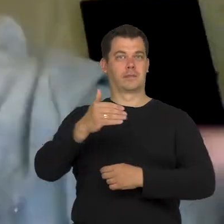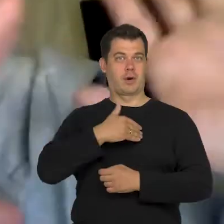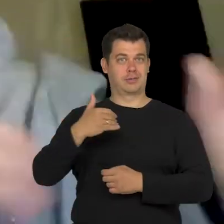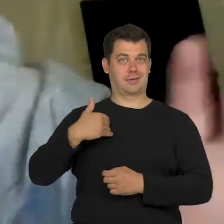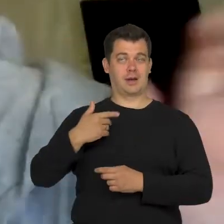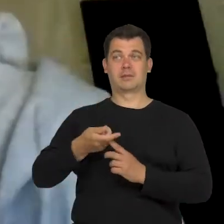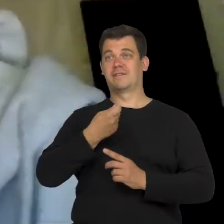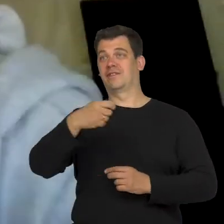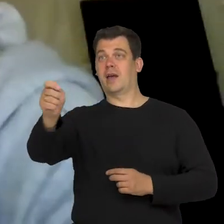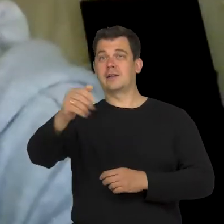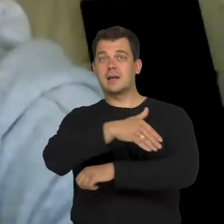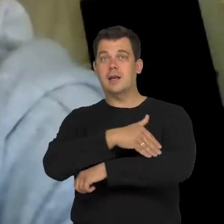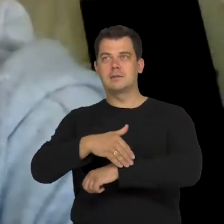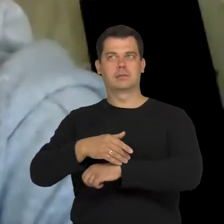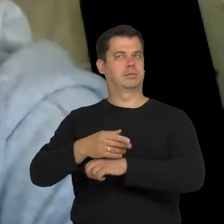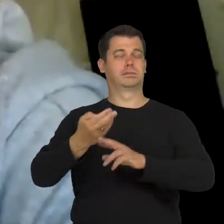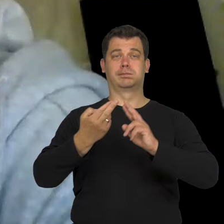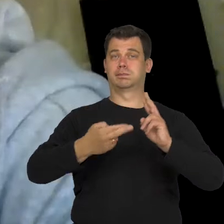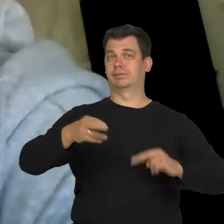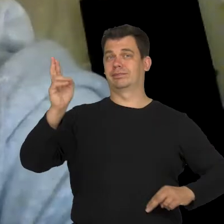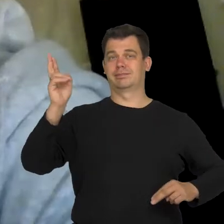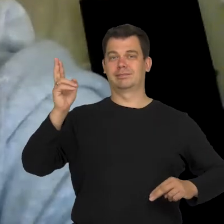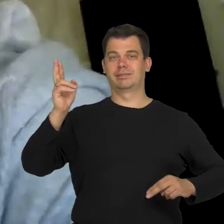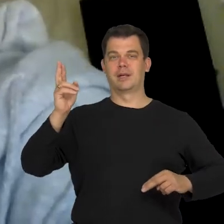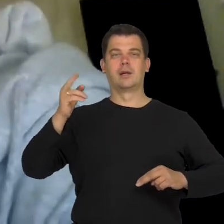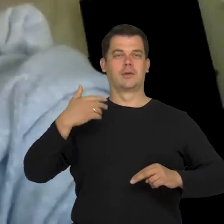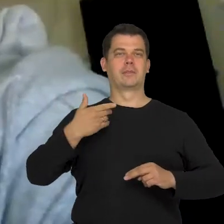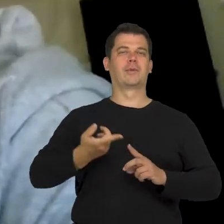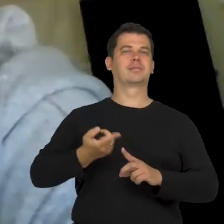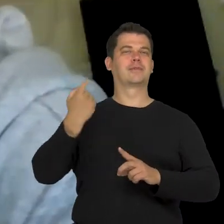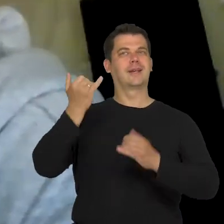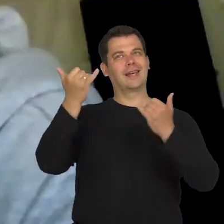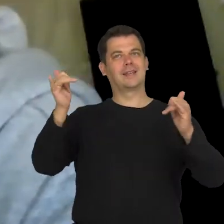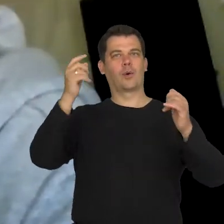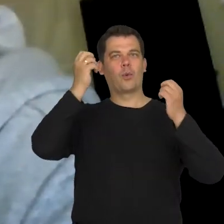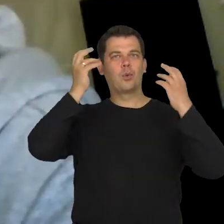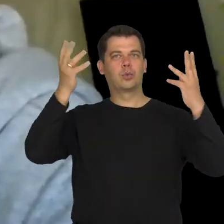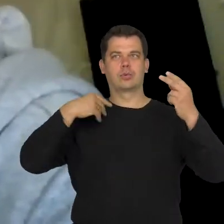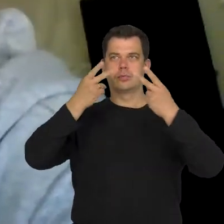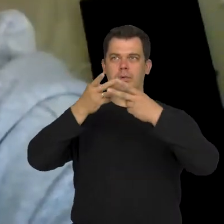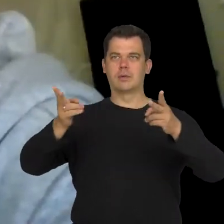and the world somewhere I travelled, or even other cultures and the way we were.